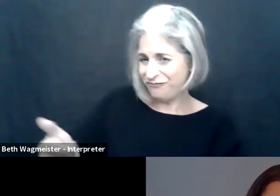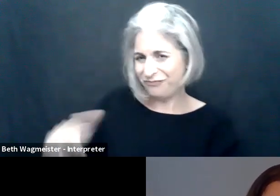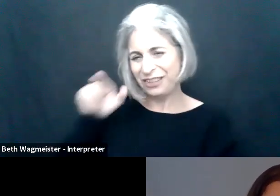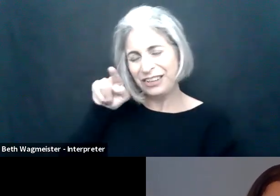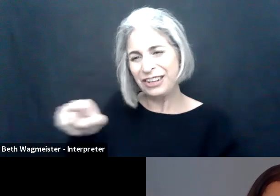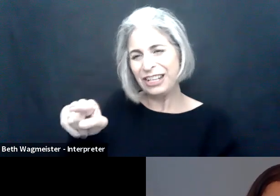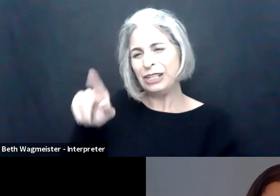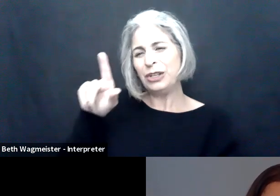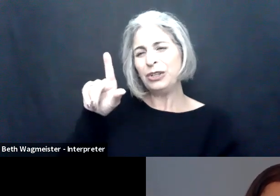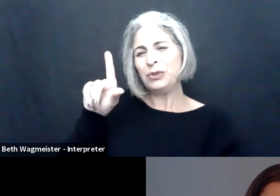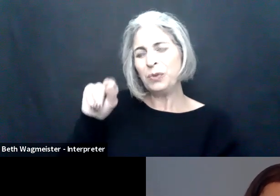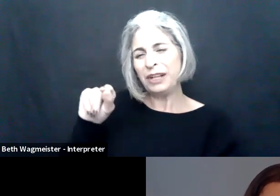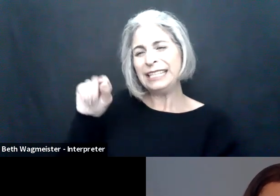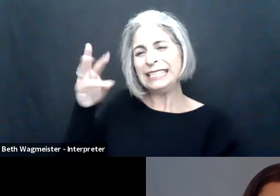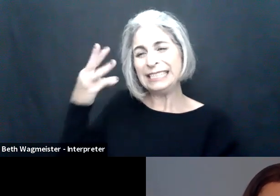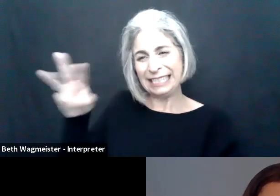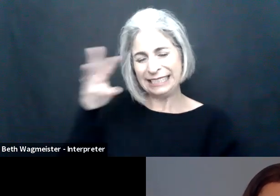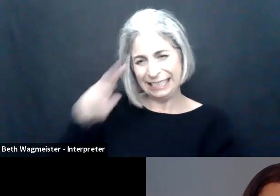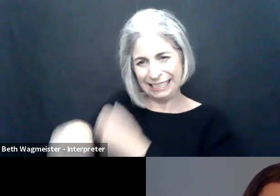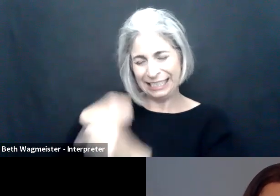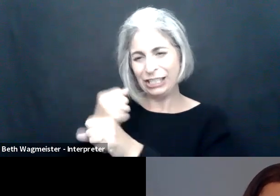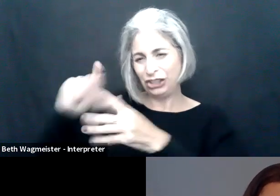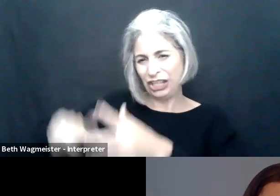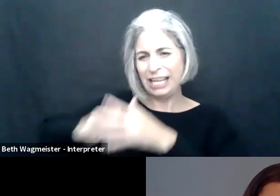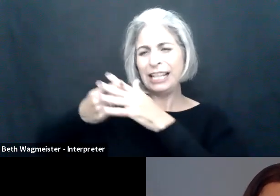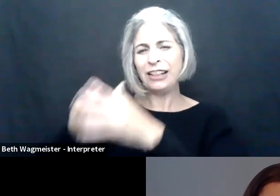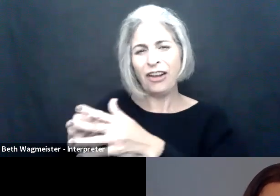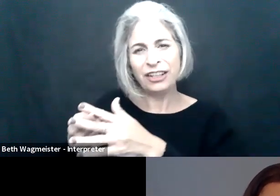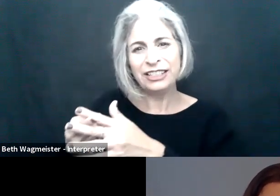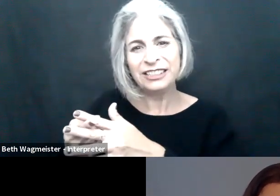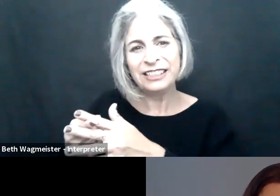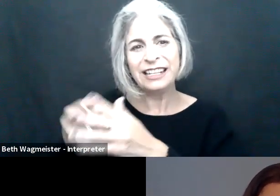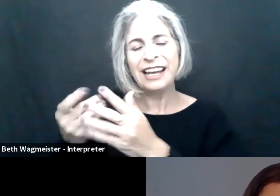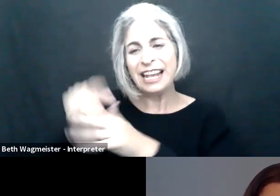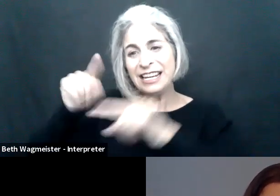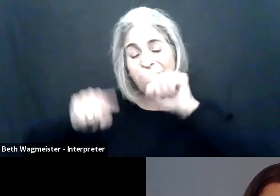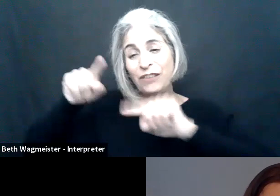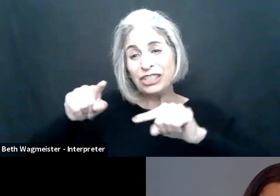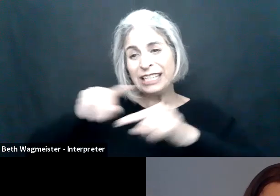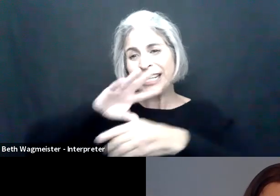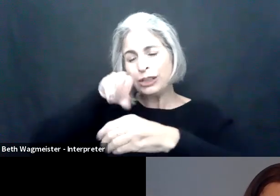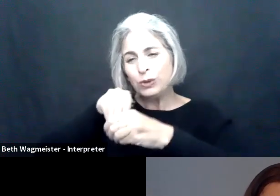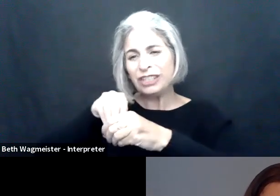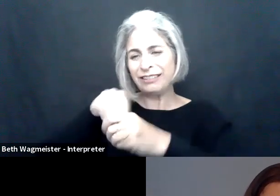Christopher: Just a fun fact before I turn it over to you, Lauren in 2016,